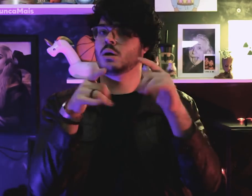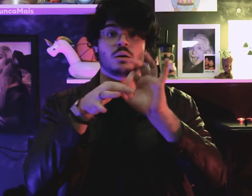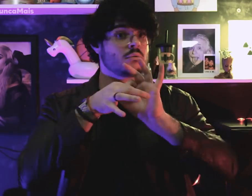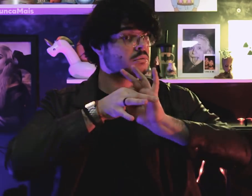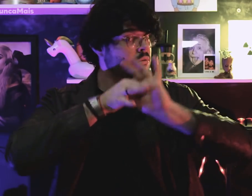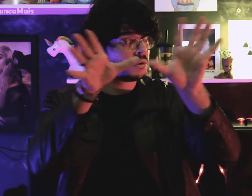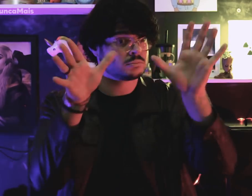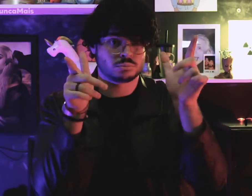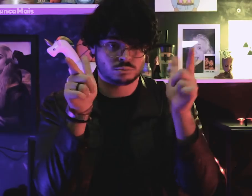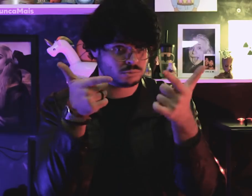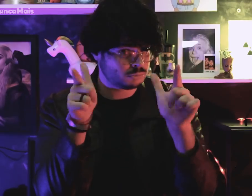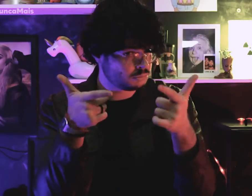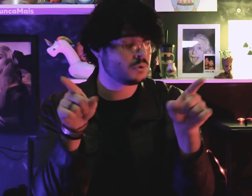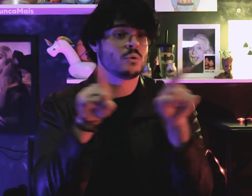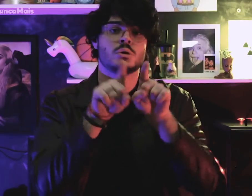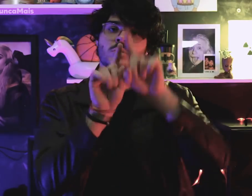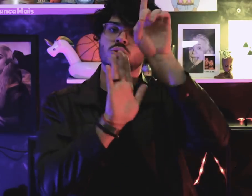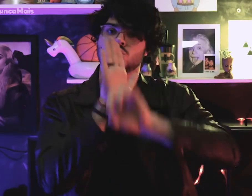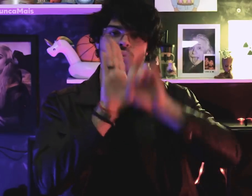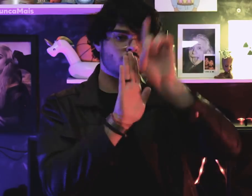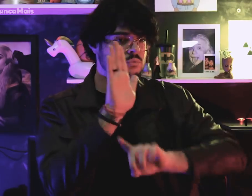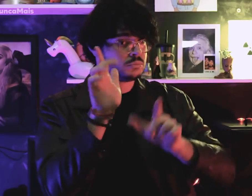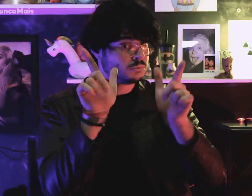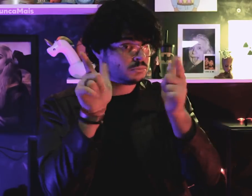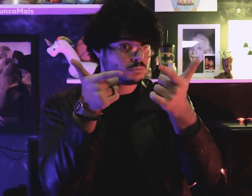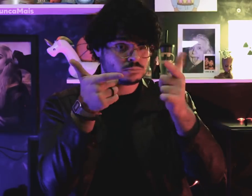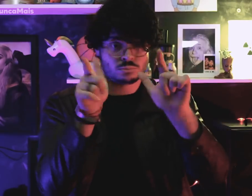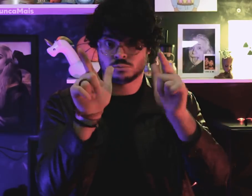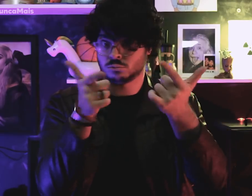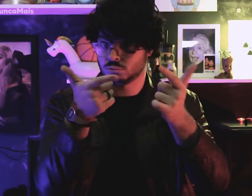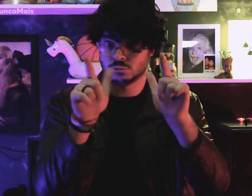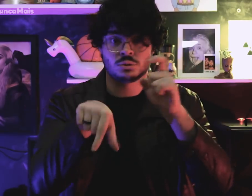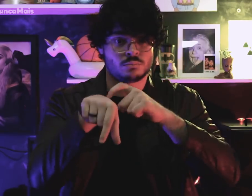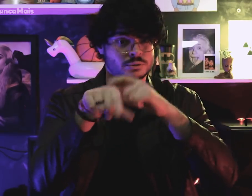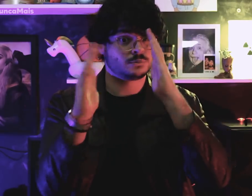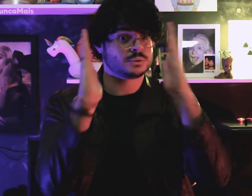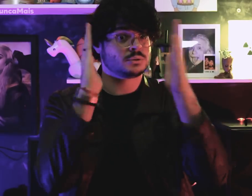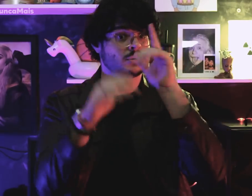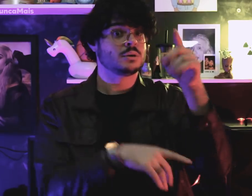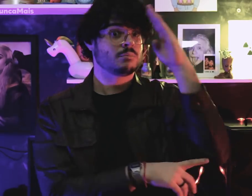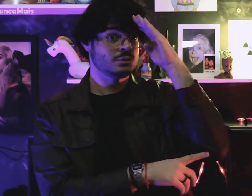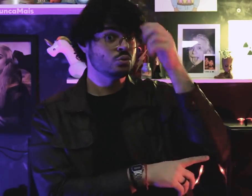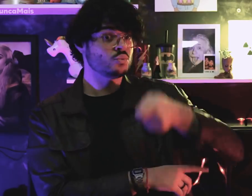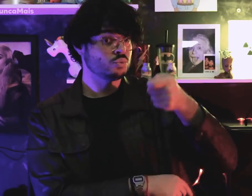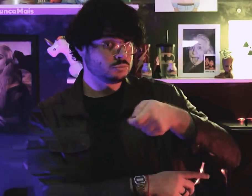without freedom and without rights in this period.